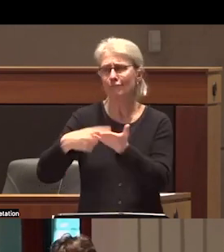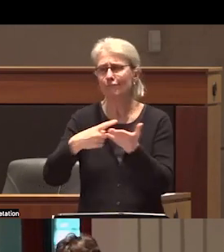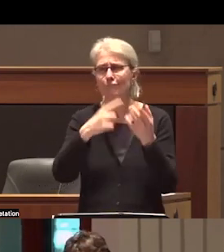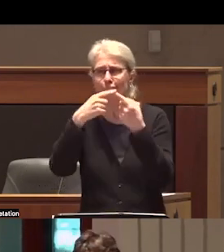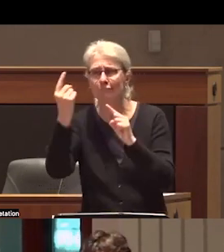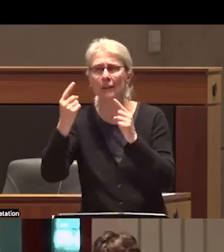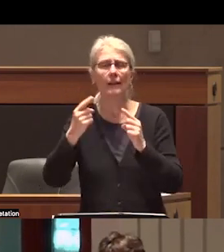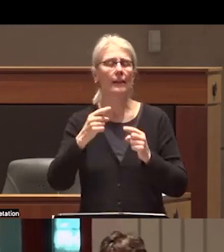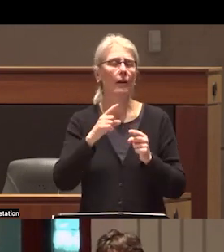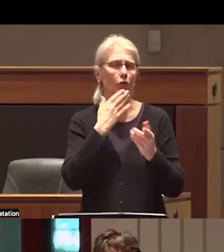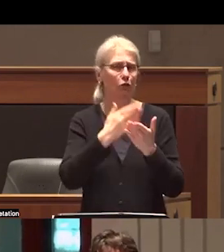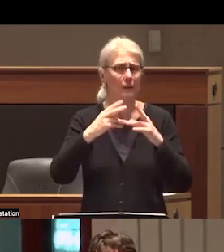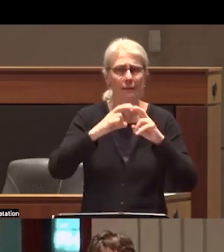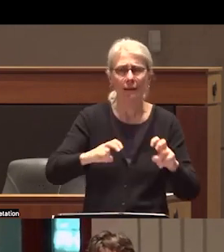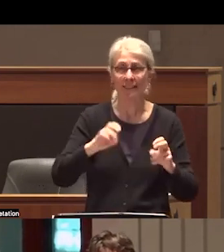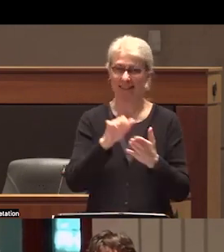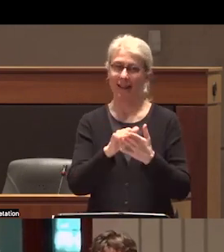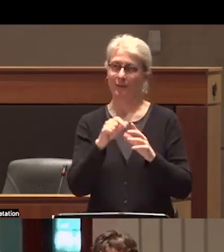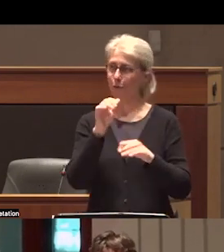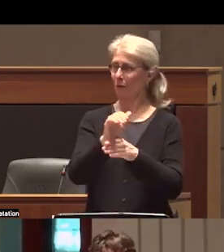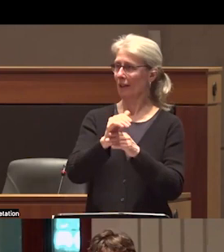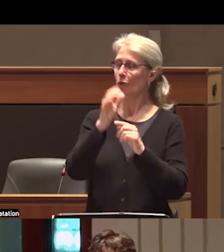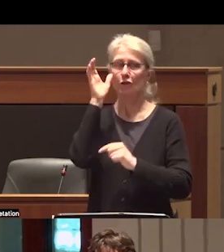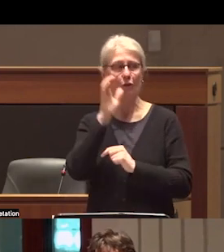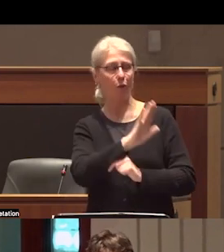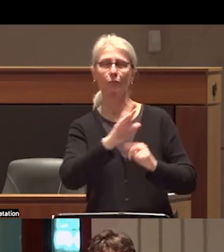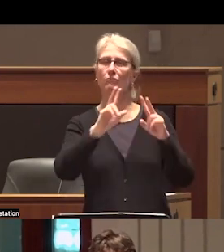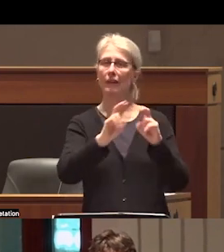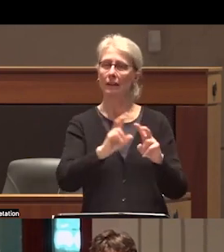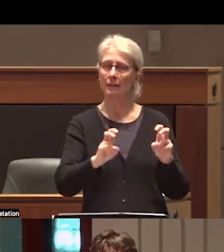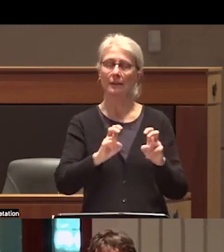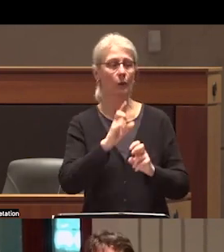analysis that is what tonight is all about we are here to celebrate work that contributes